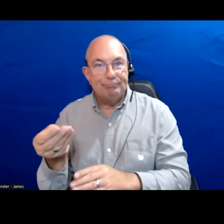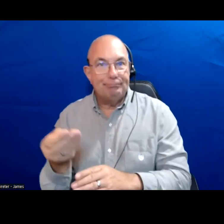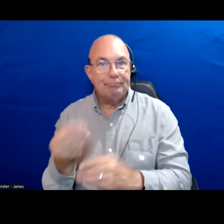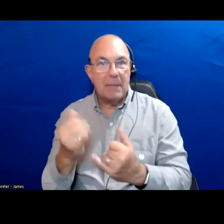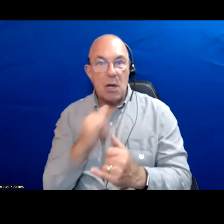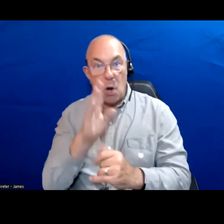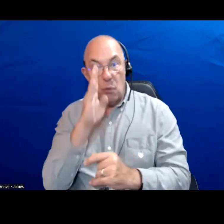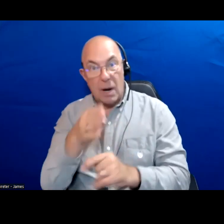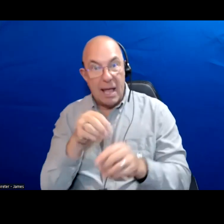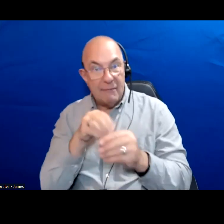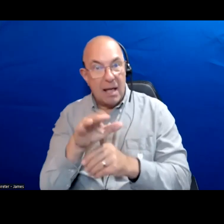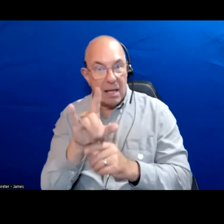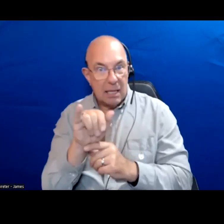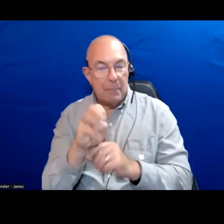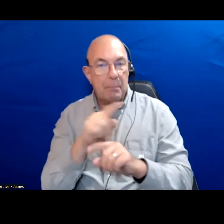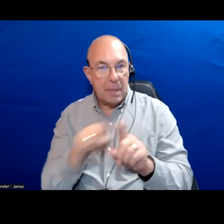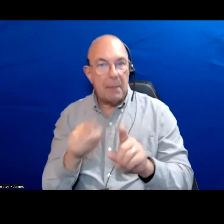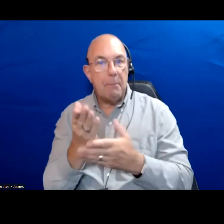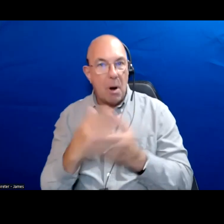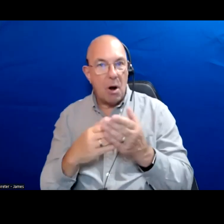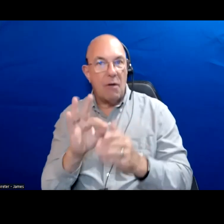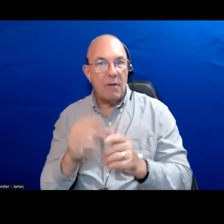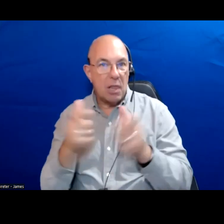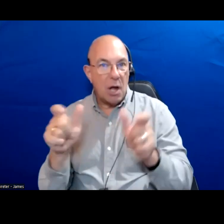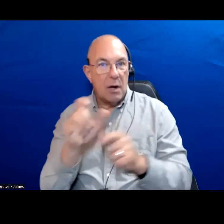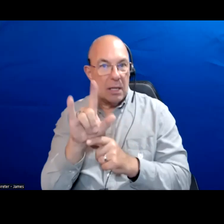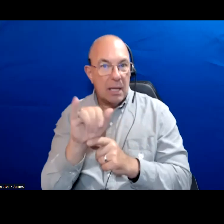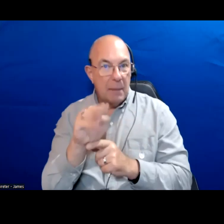directly affect the climate but are indirectly a part of larger climate plans.